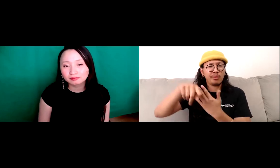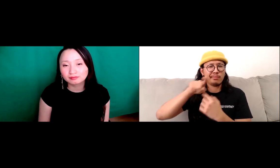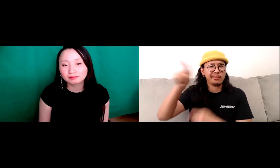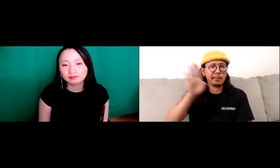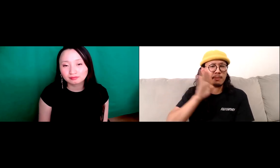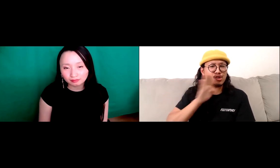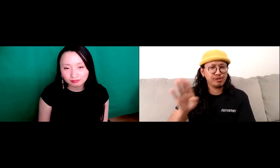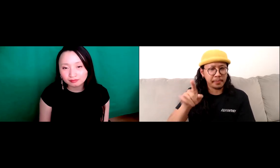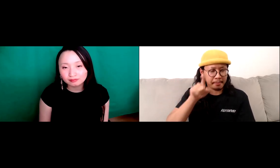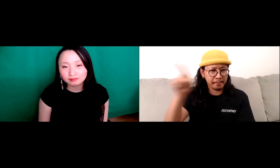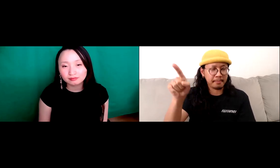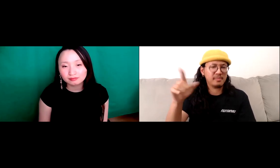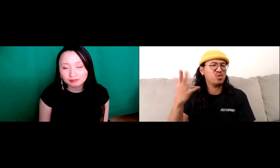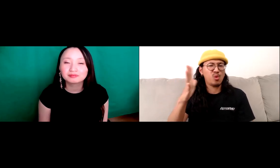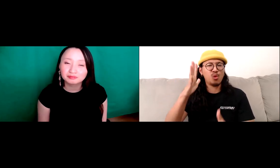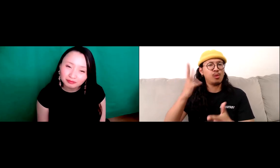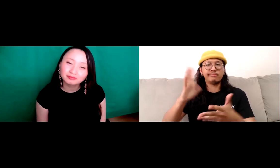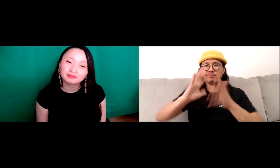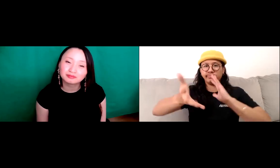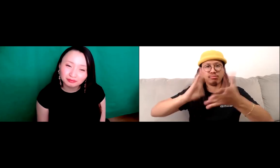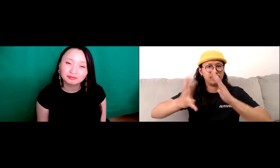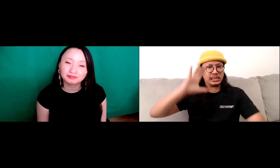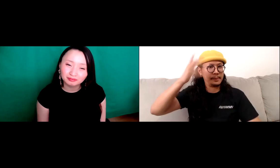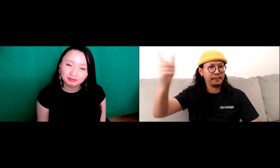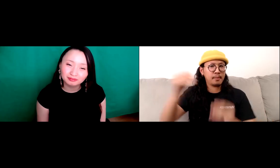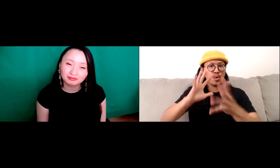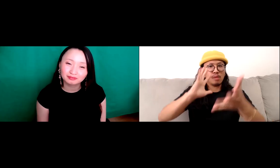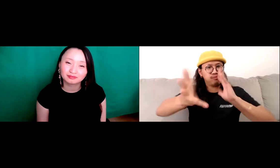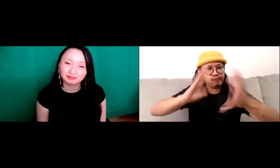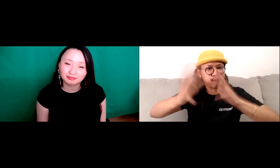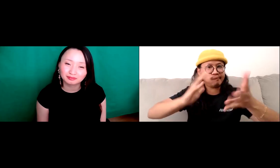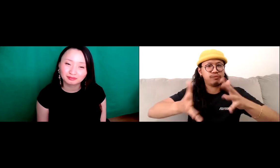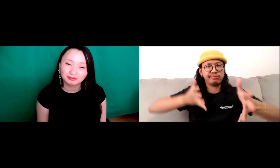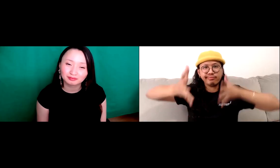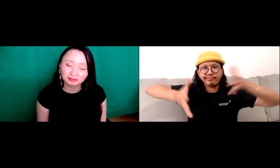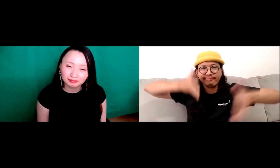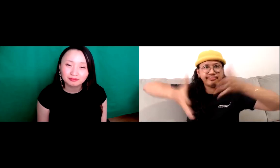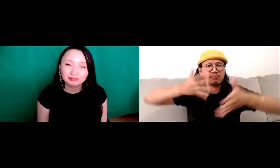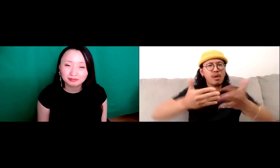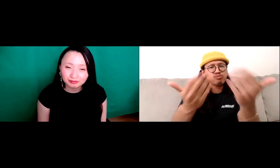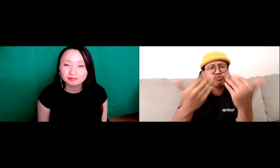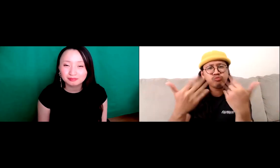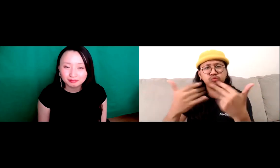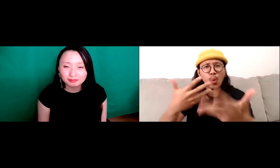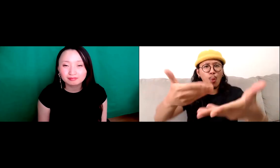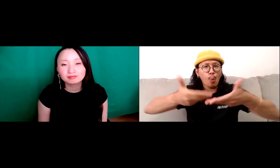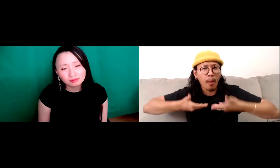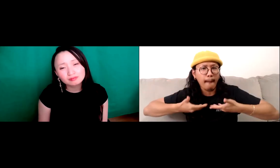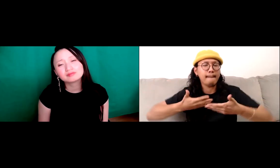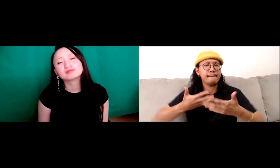I studied abroad. And they're more gestural.